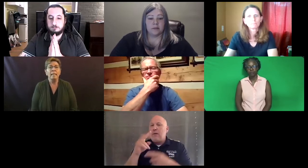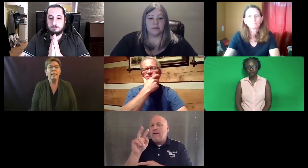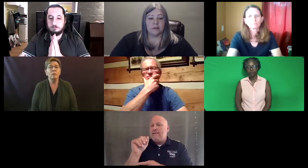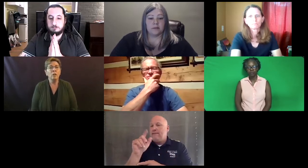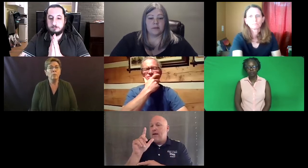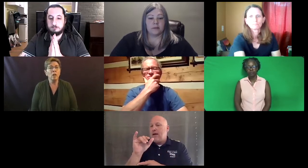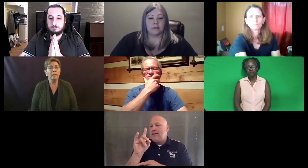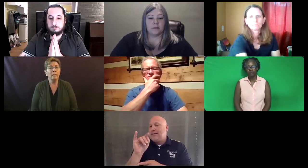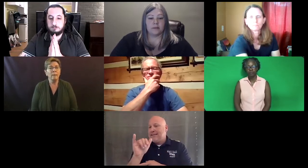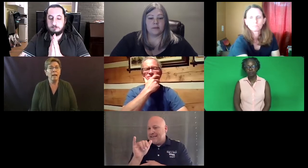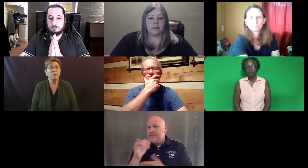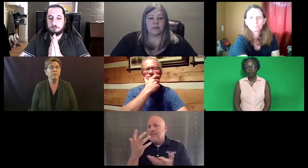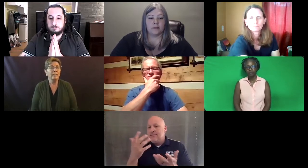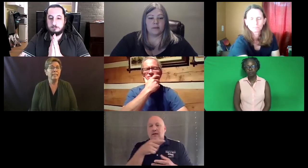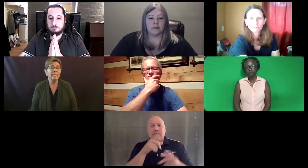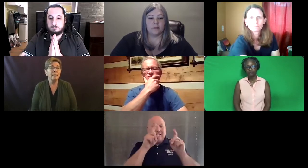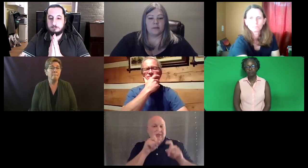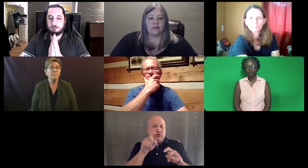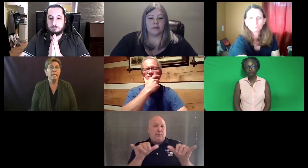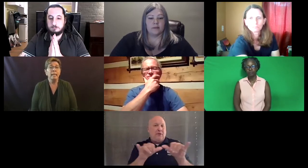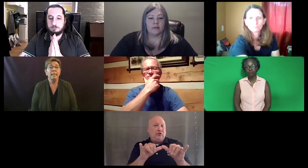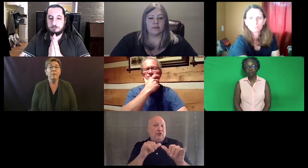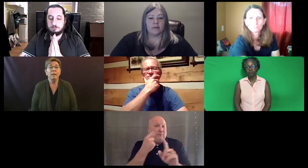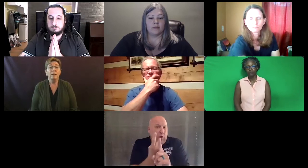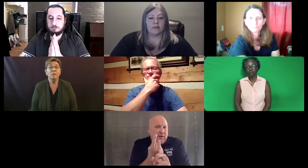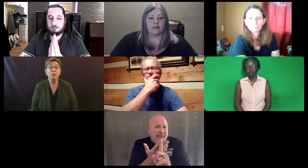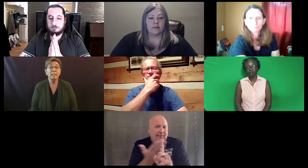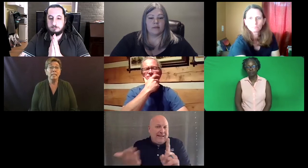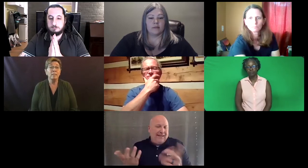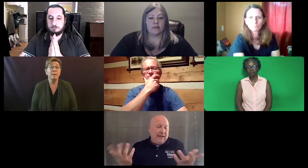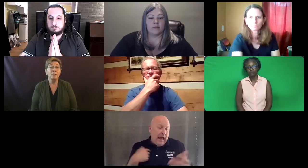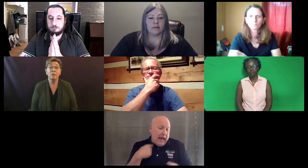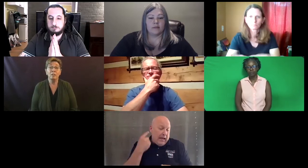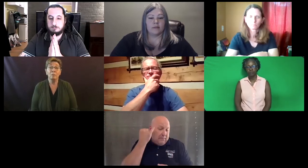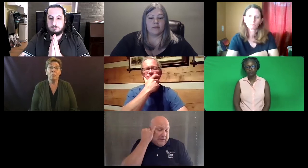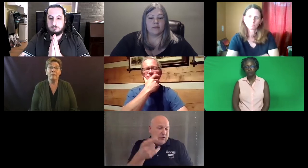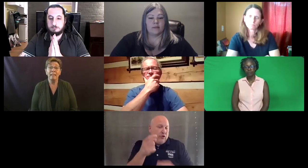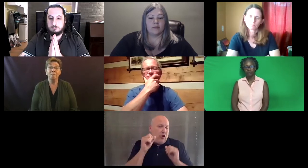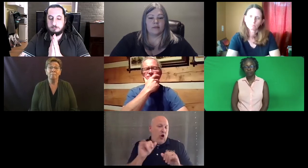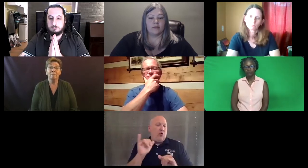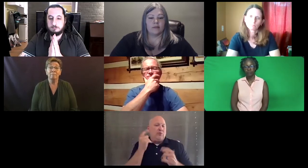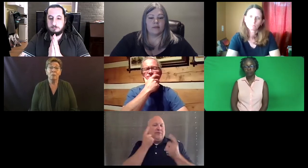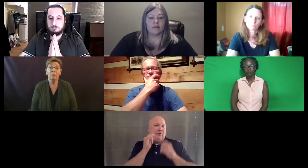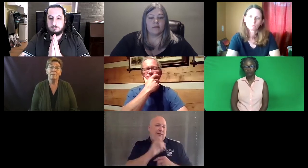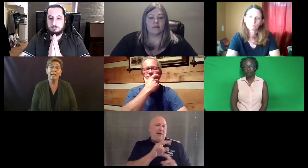Now Jon was talking about validity. Now should assessments measure just one thing?